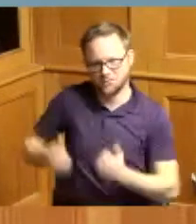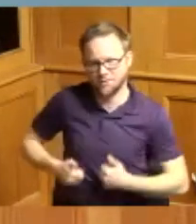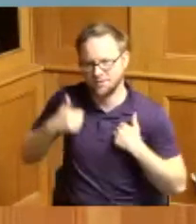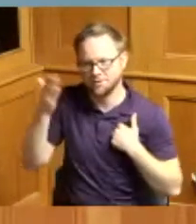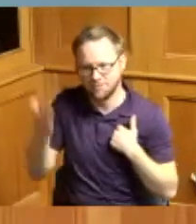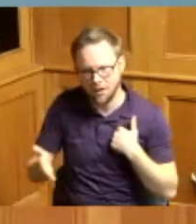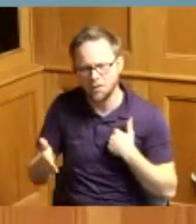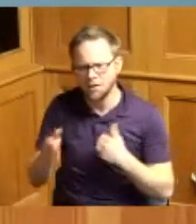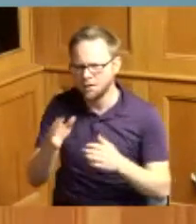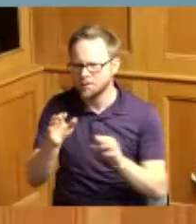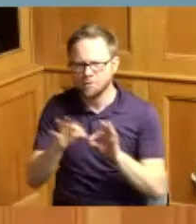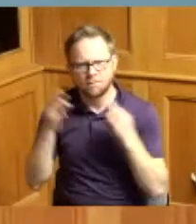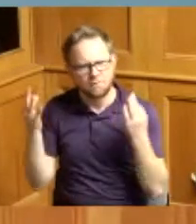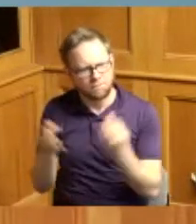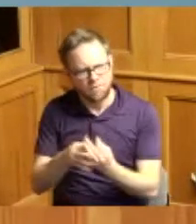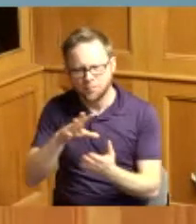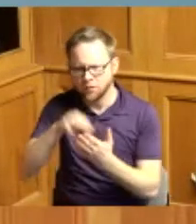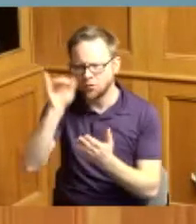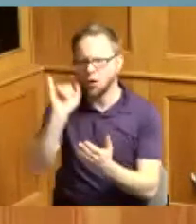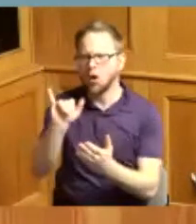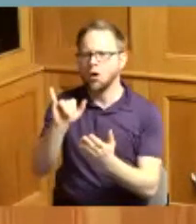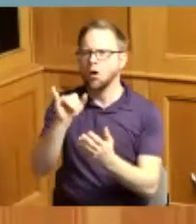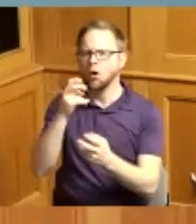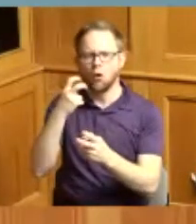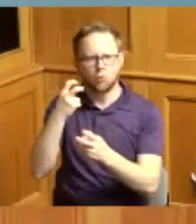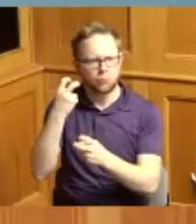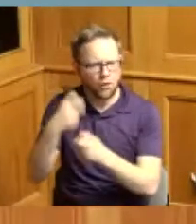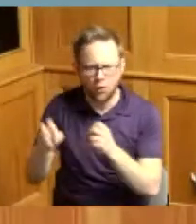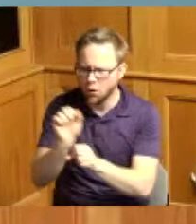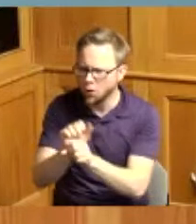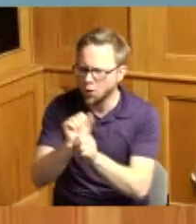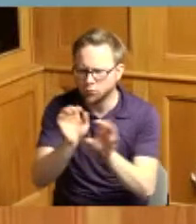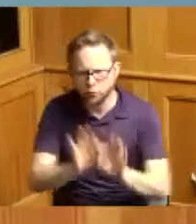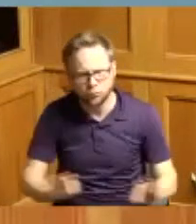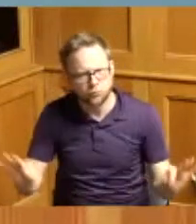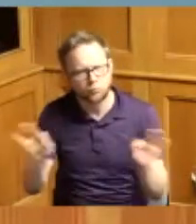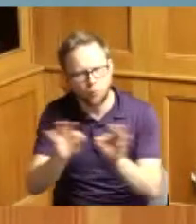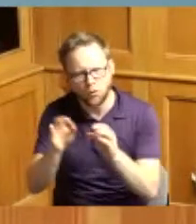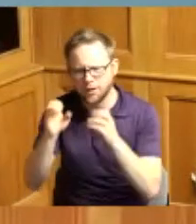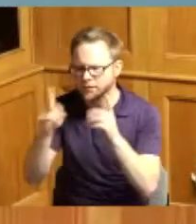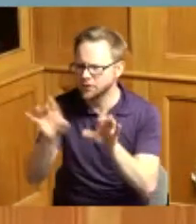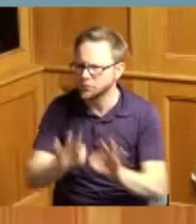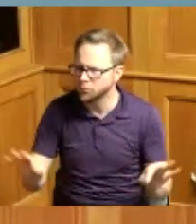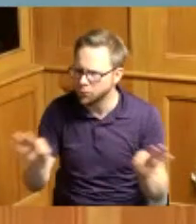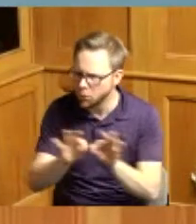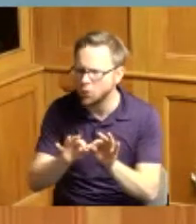of a strong work ethic a proud product of Cincinnati public schools Hughes High School